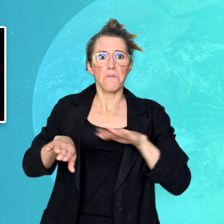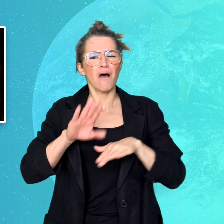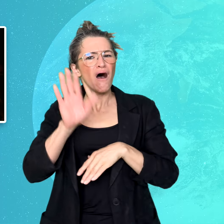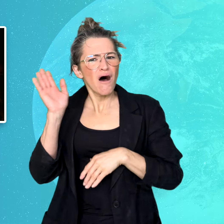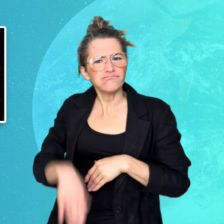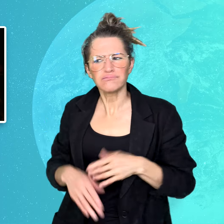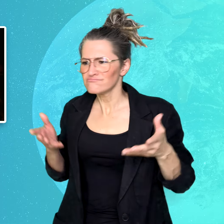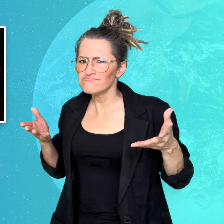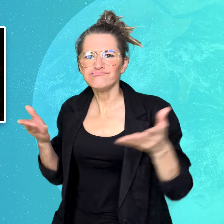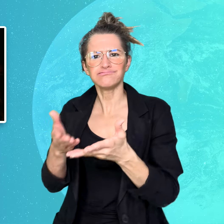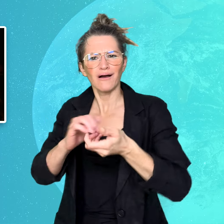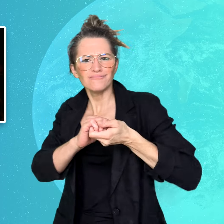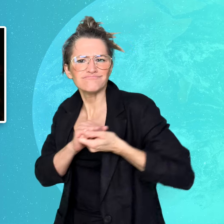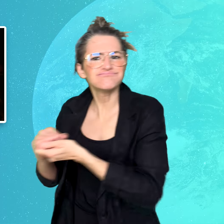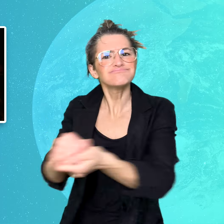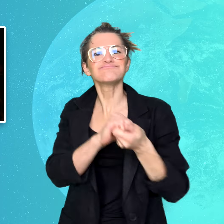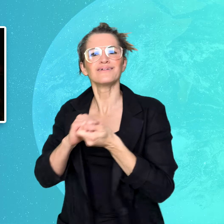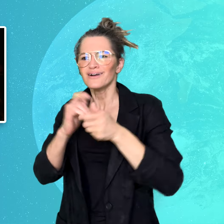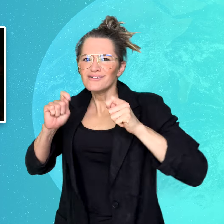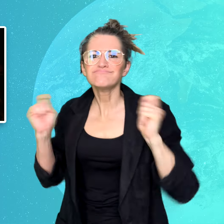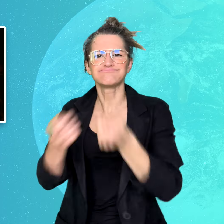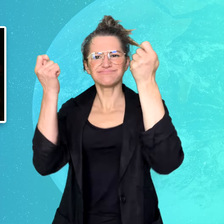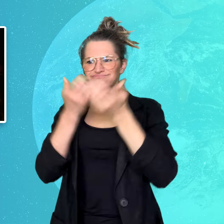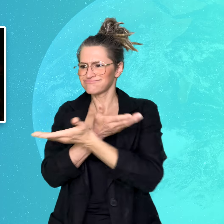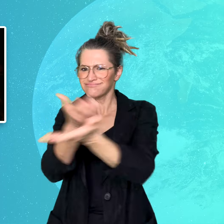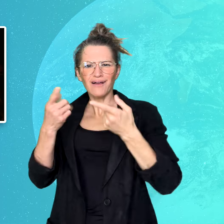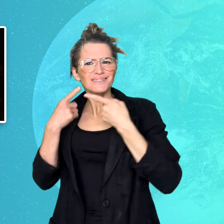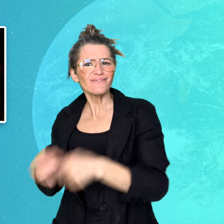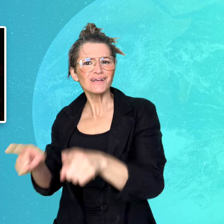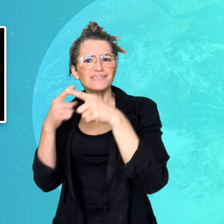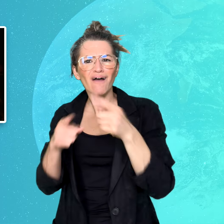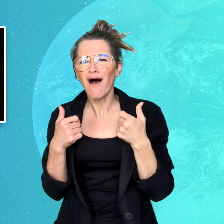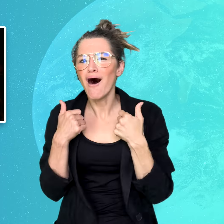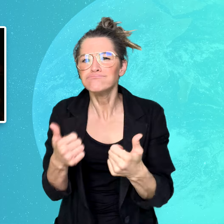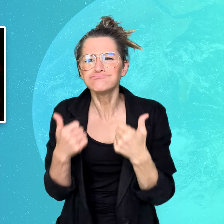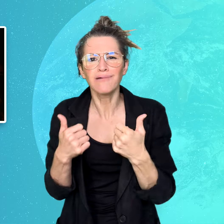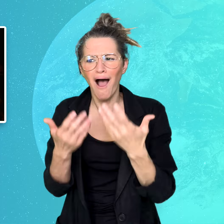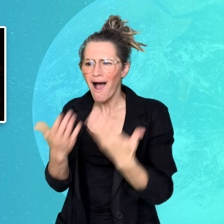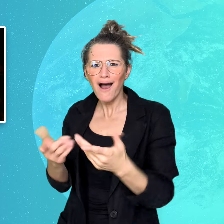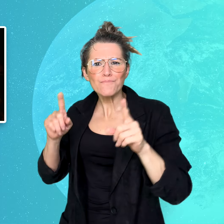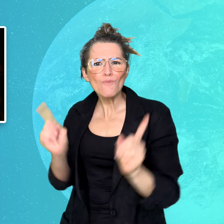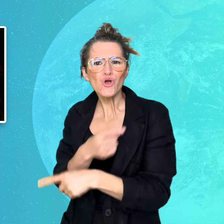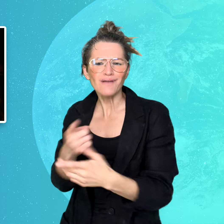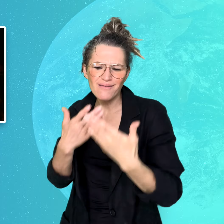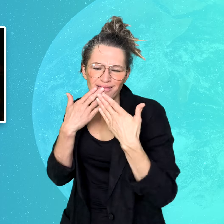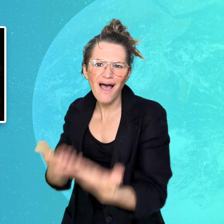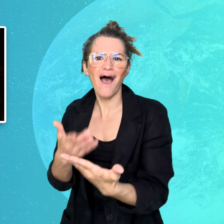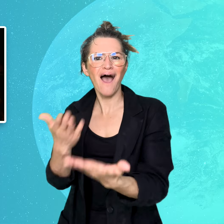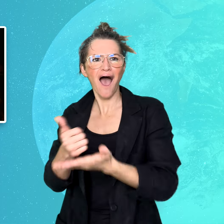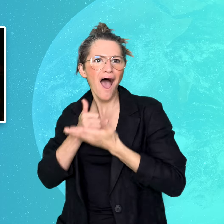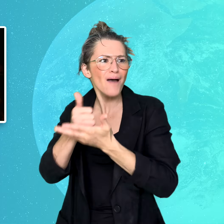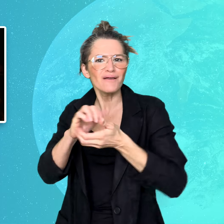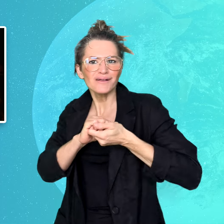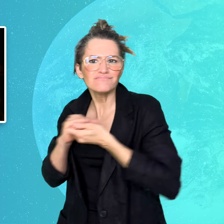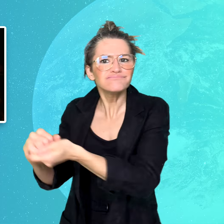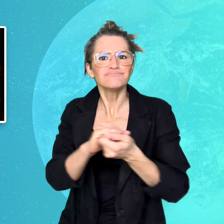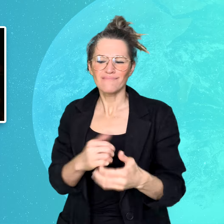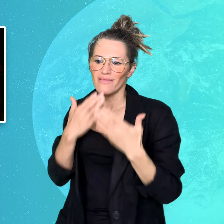through music and culture. A representative